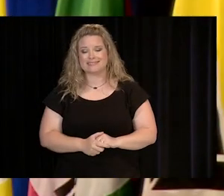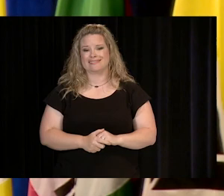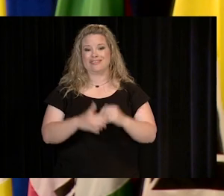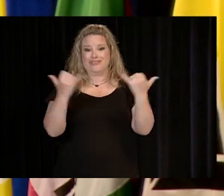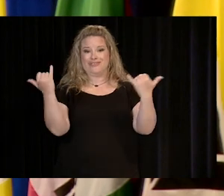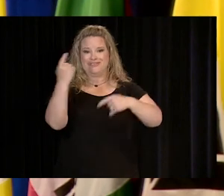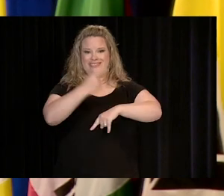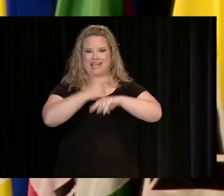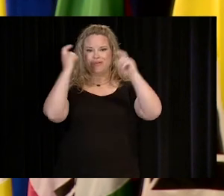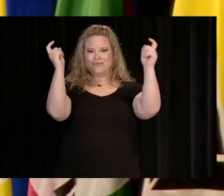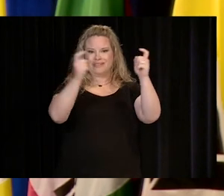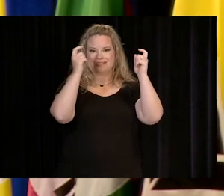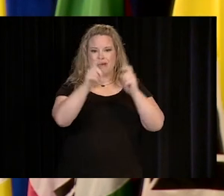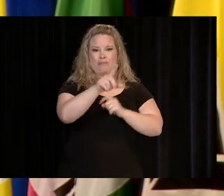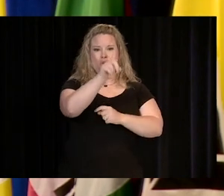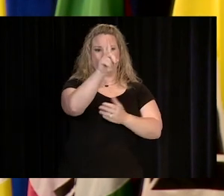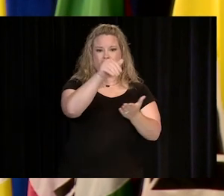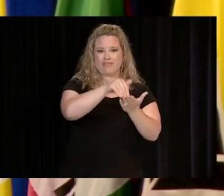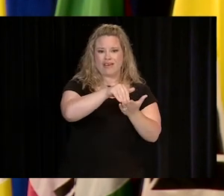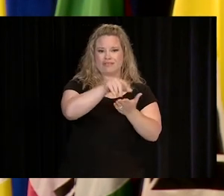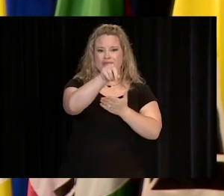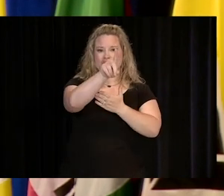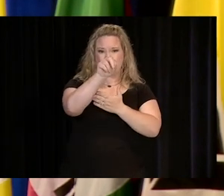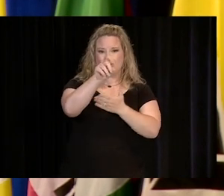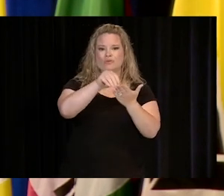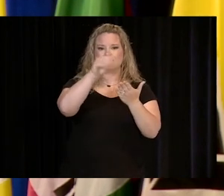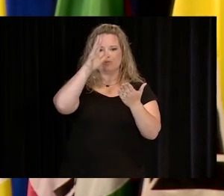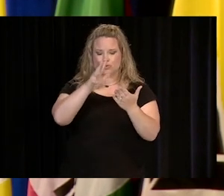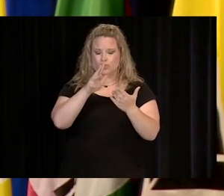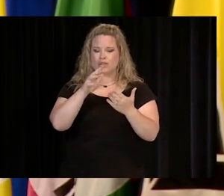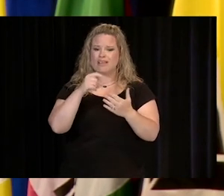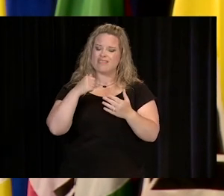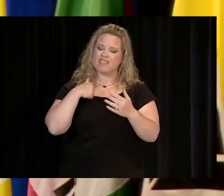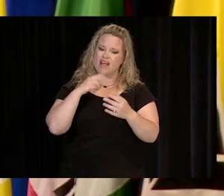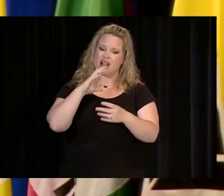TODAY, WE ARE CELEBRATING THE 1,100 STUDENTS WHO MAKE